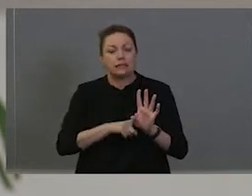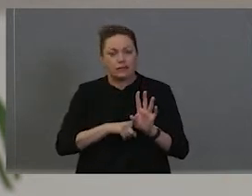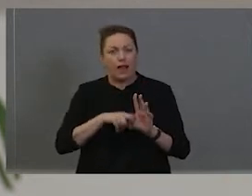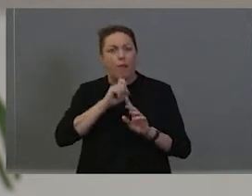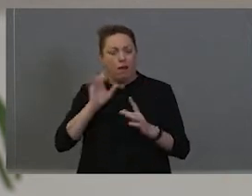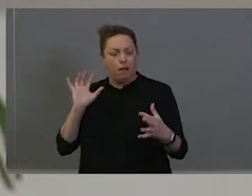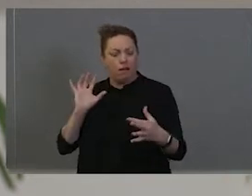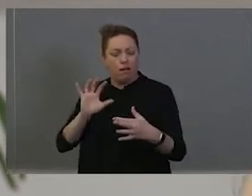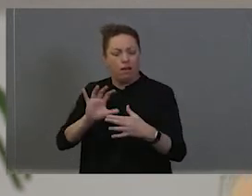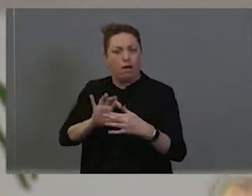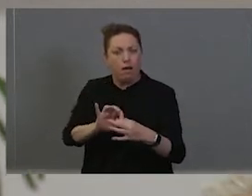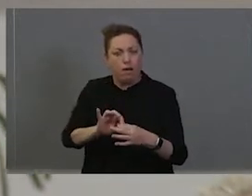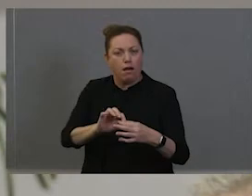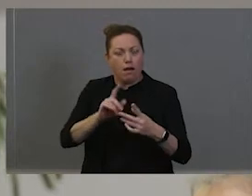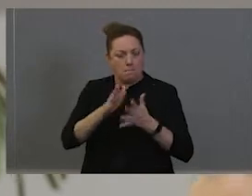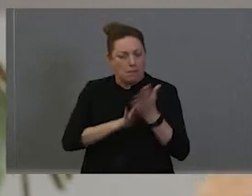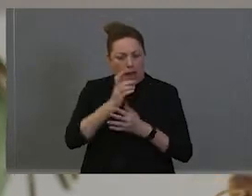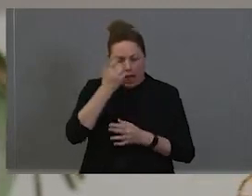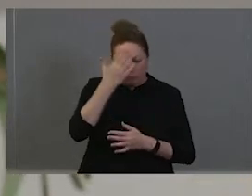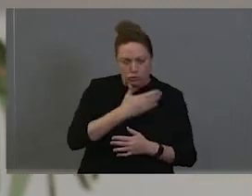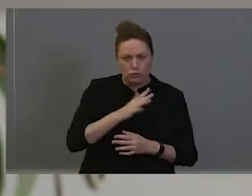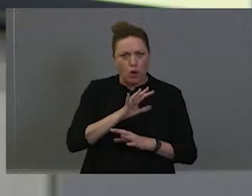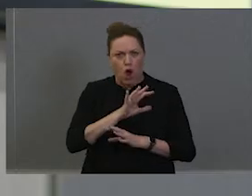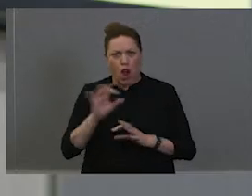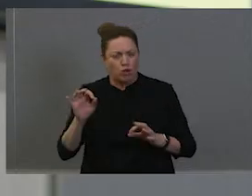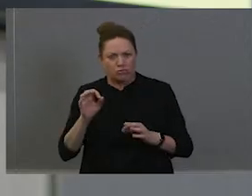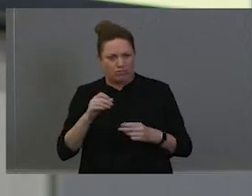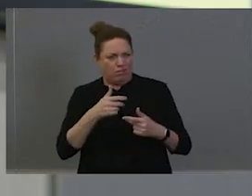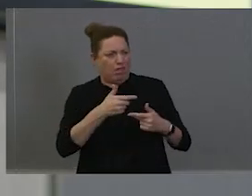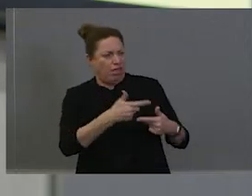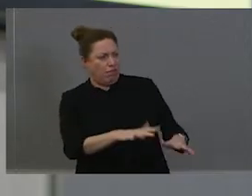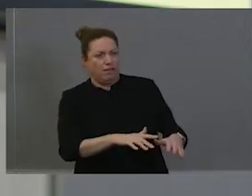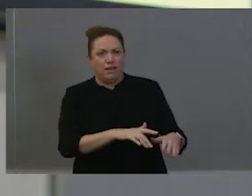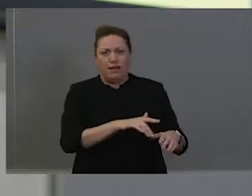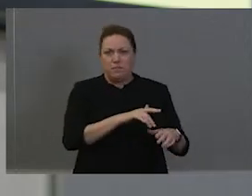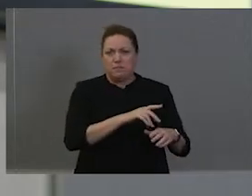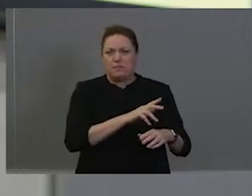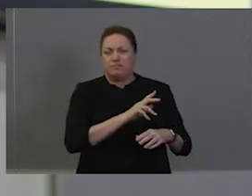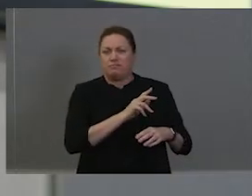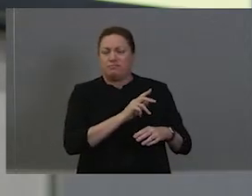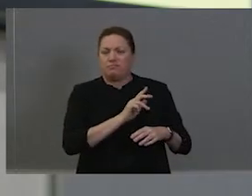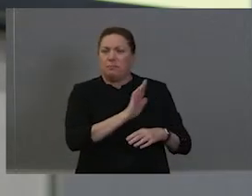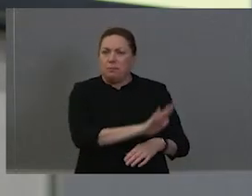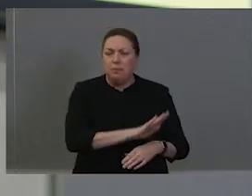be residing in out of home care to the rates that some would imagine they could be and